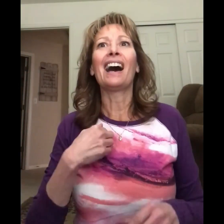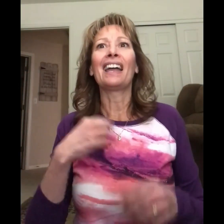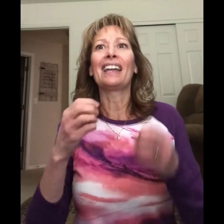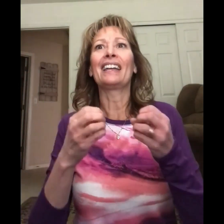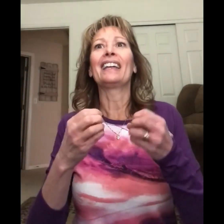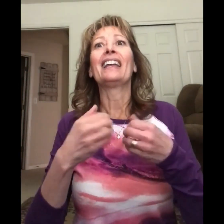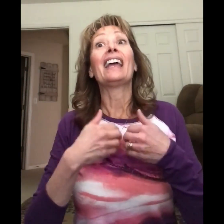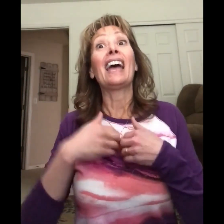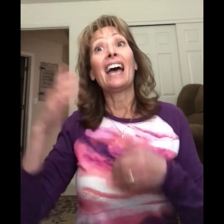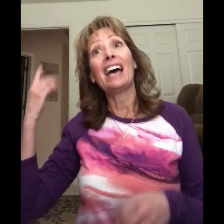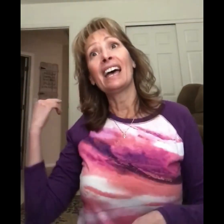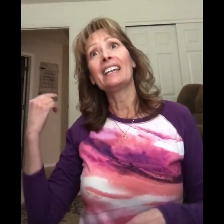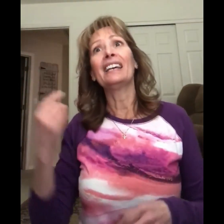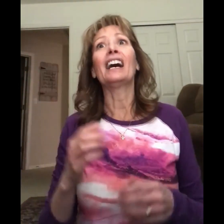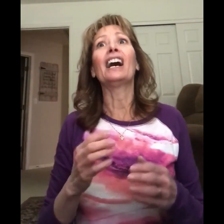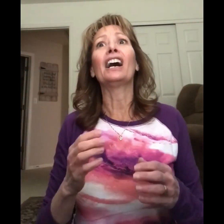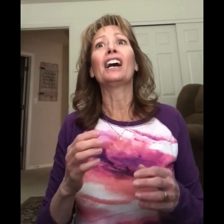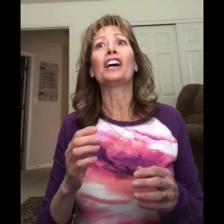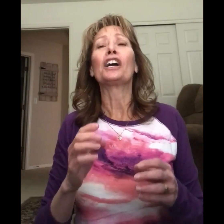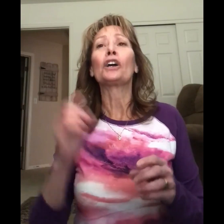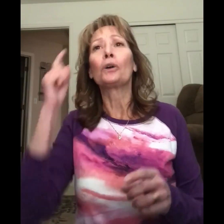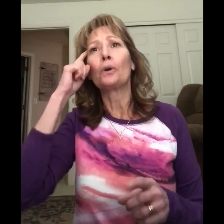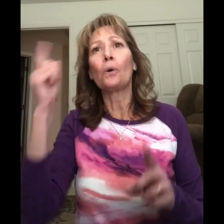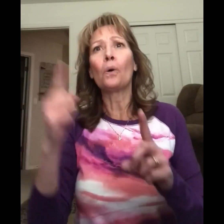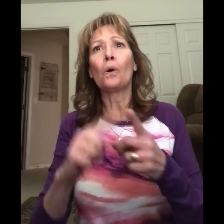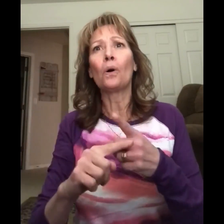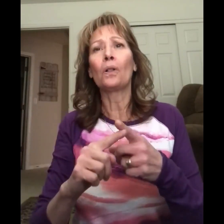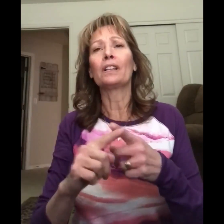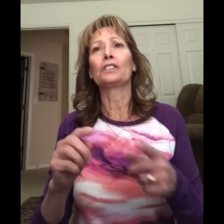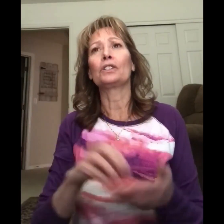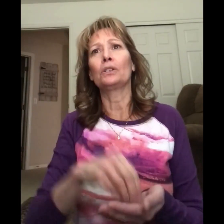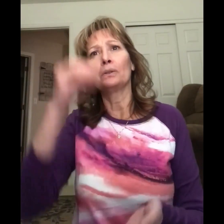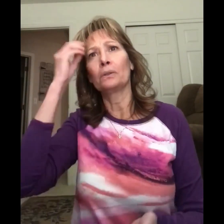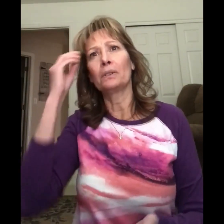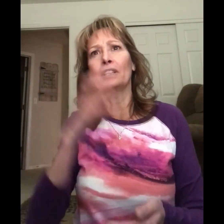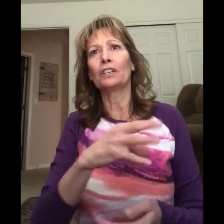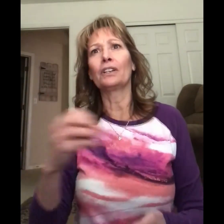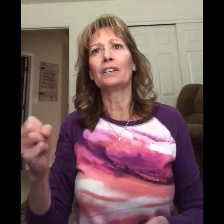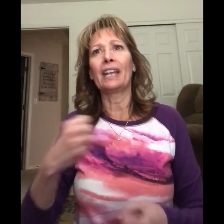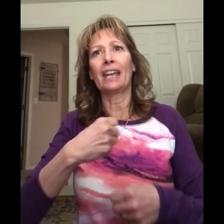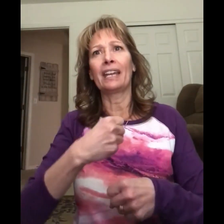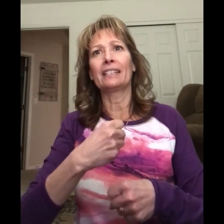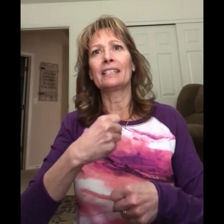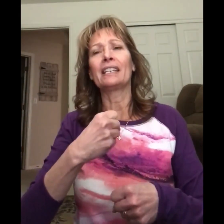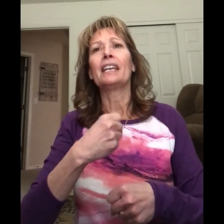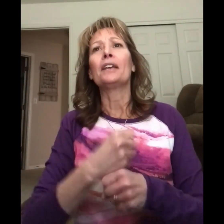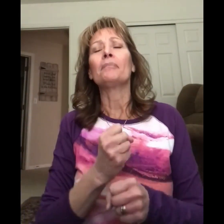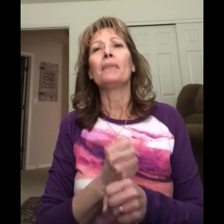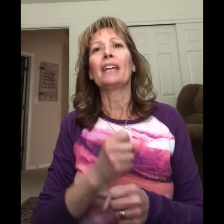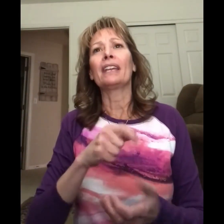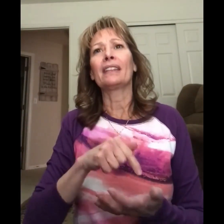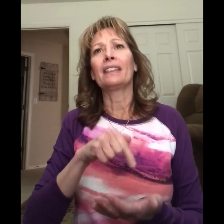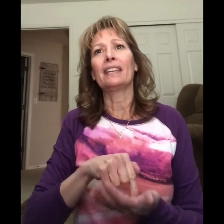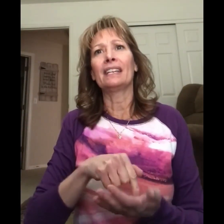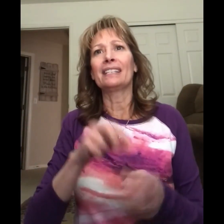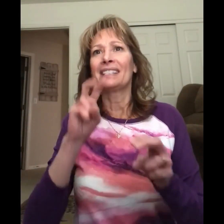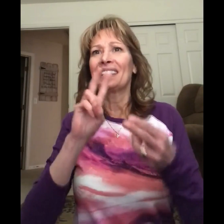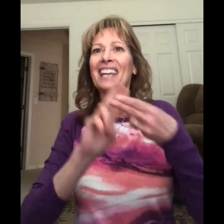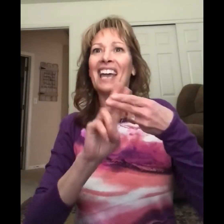I had a goal to learn and make this